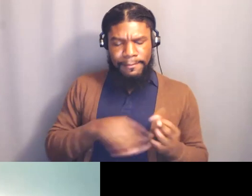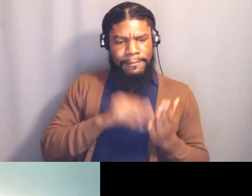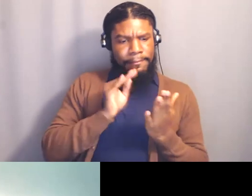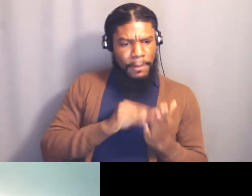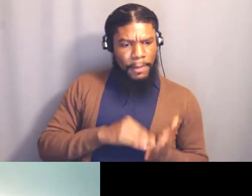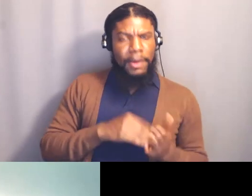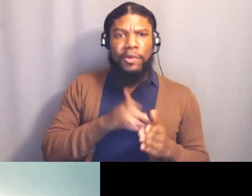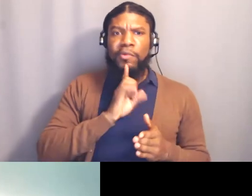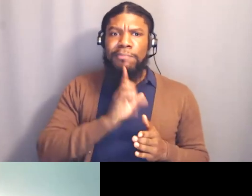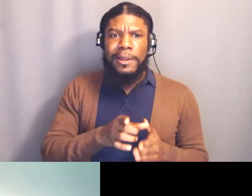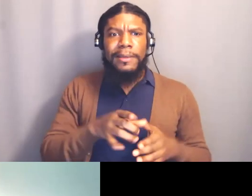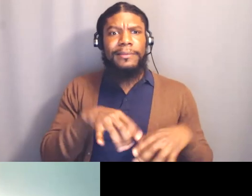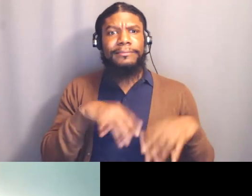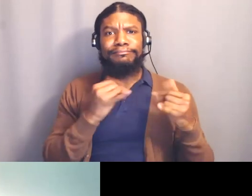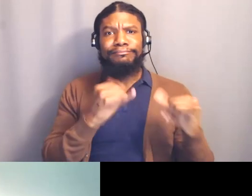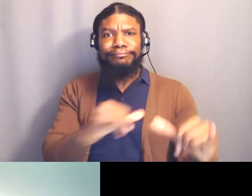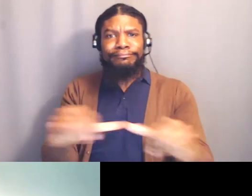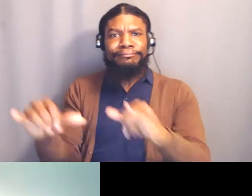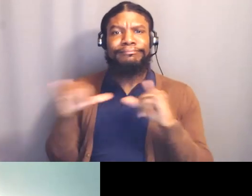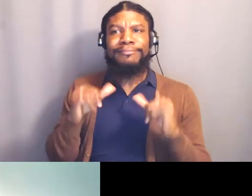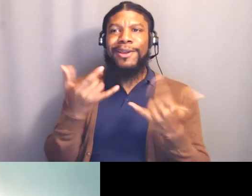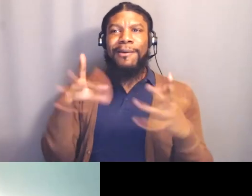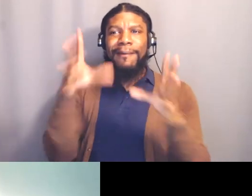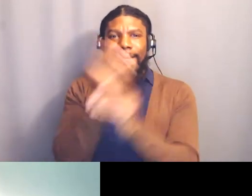were already said in other people's statements,